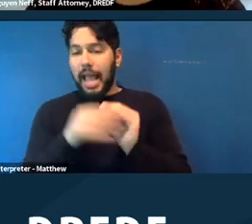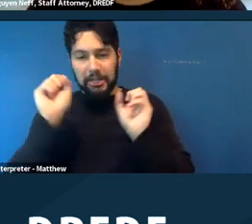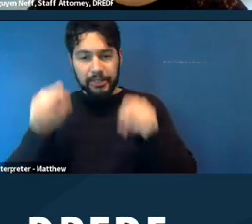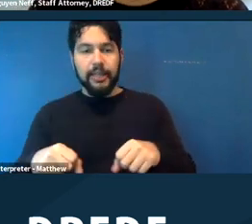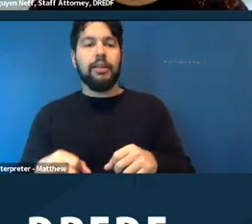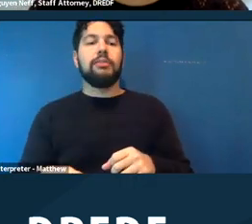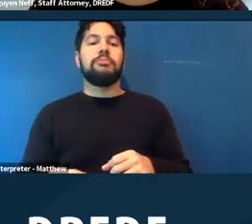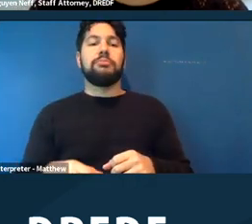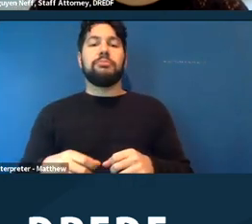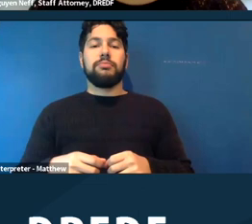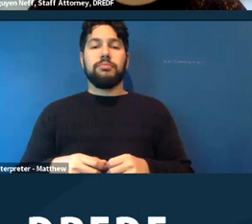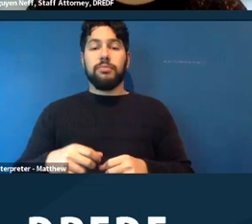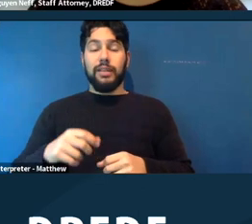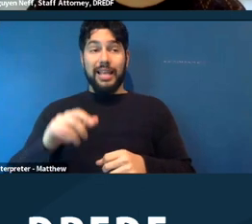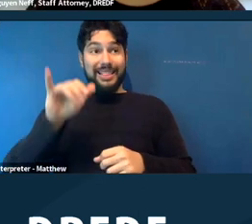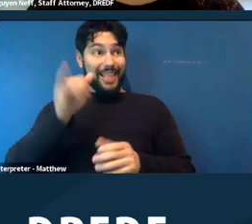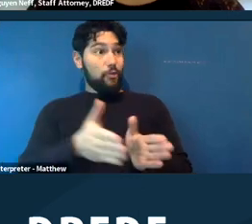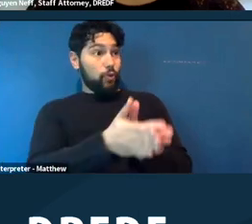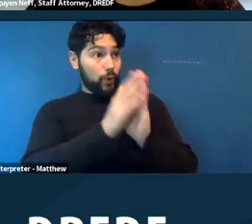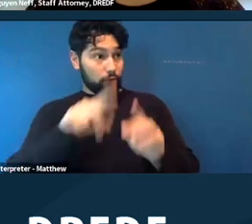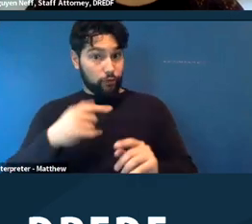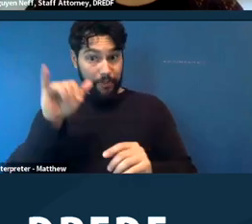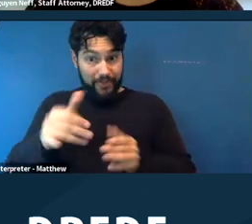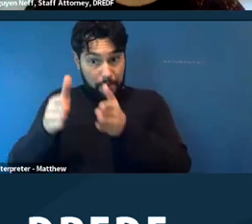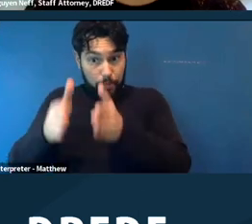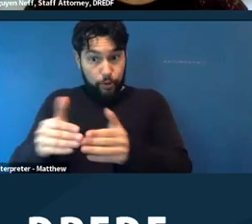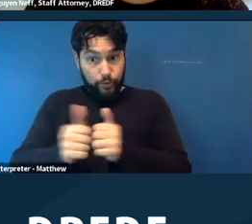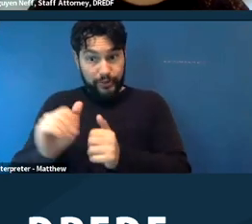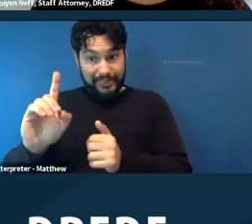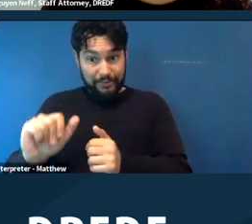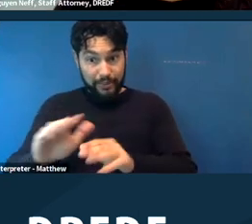the unhoused person specifically. It can come from a friend or an advocate. You should state